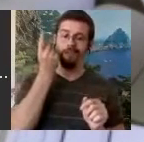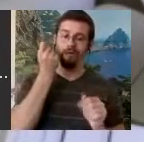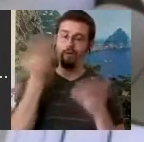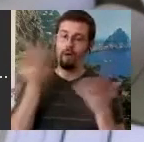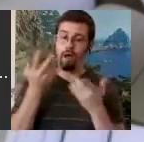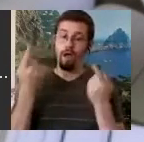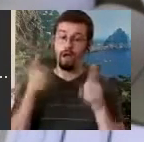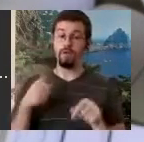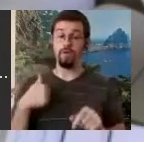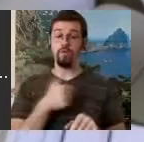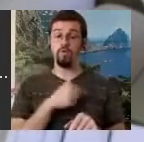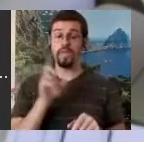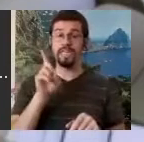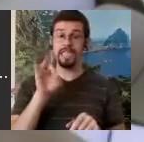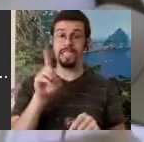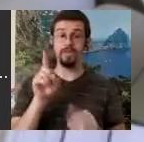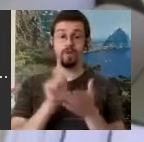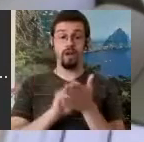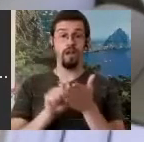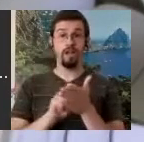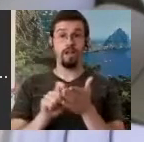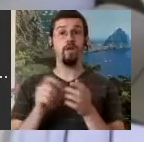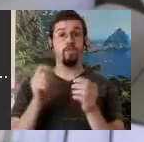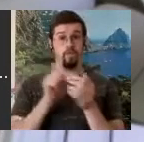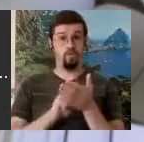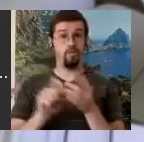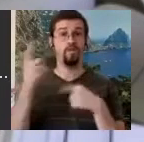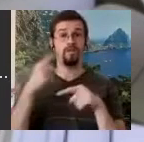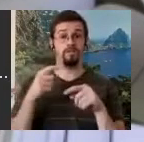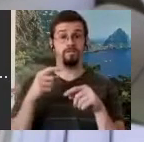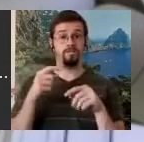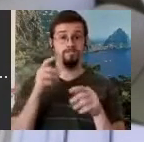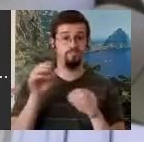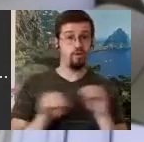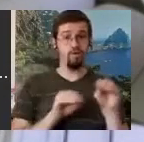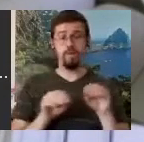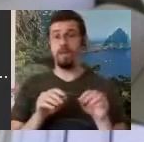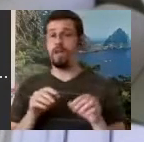write with it and they did write dance. They wrote Bournonville steps. They were good